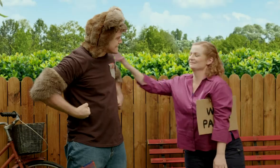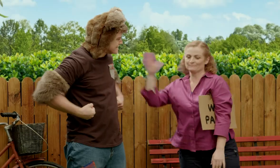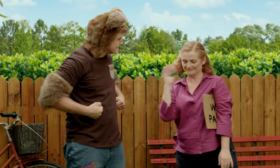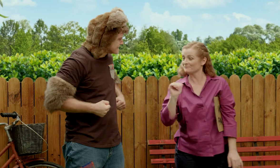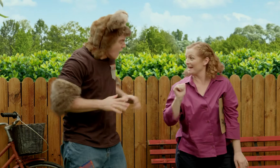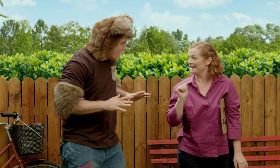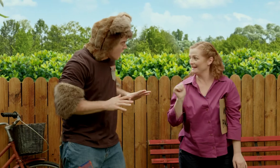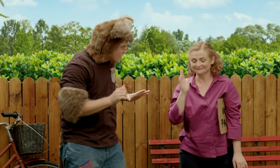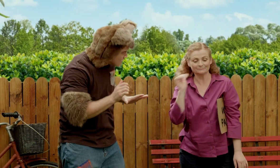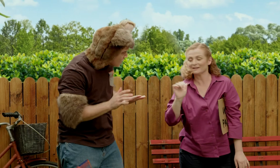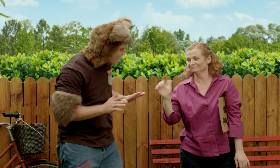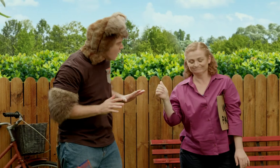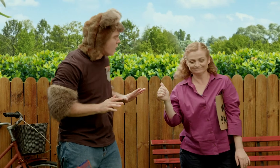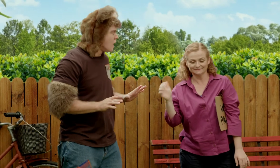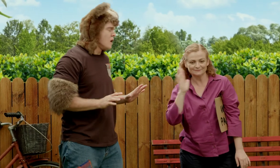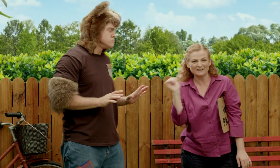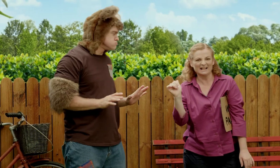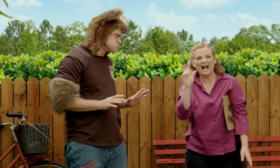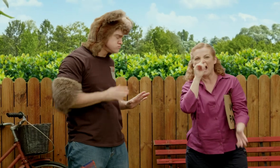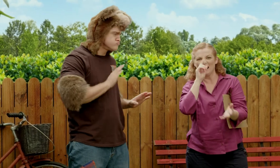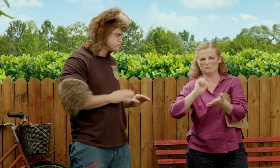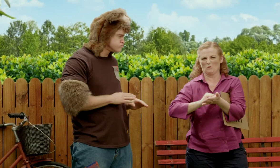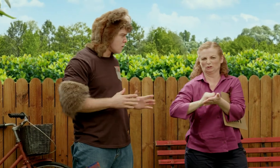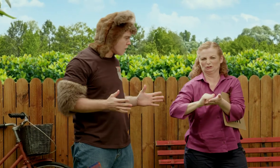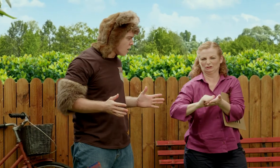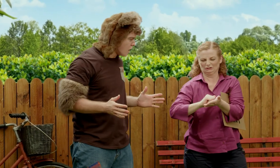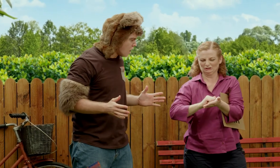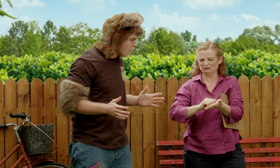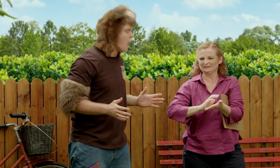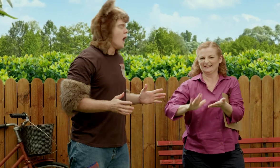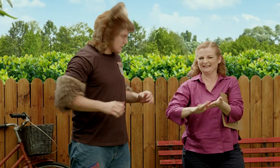It doesn't matter. It doesn’t matter. I'll be able to wash it off.